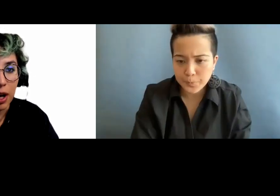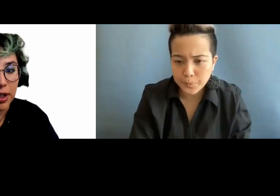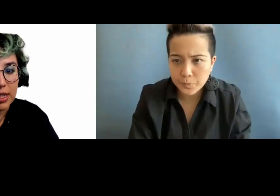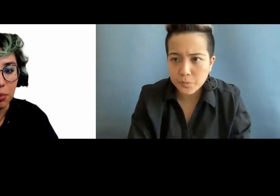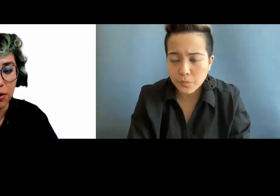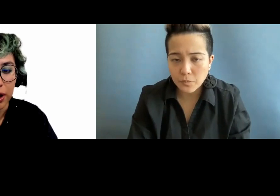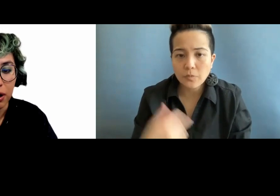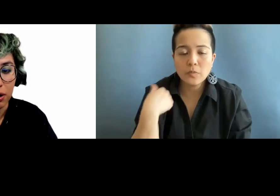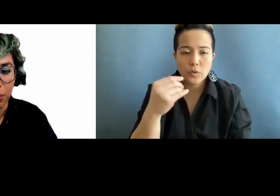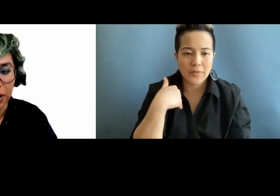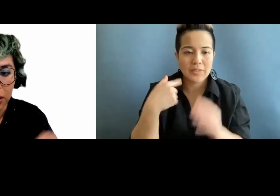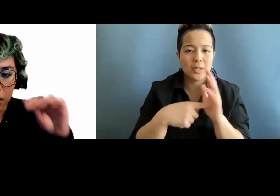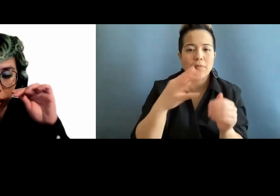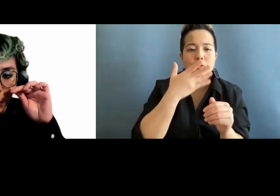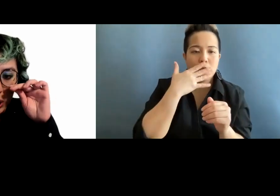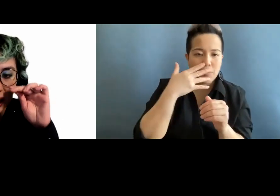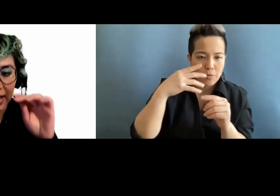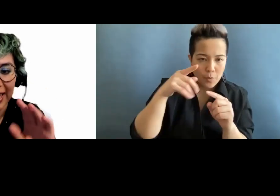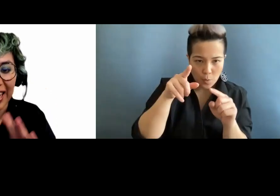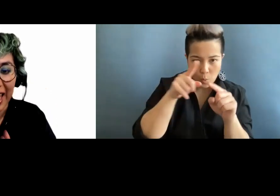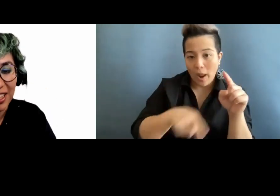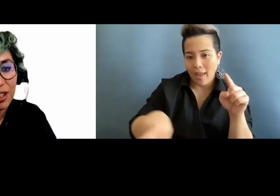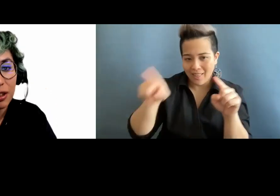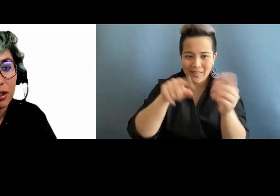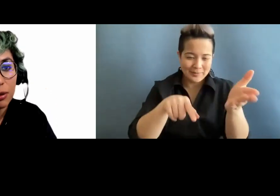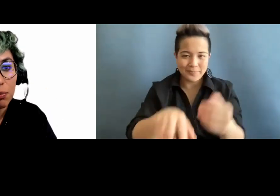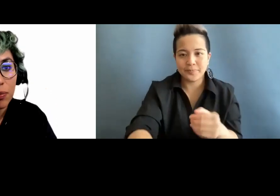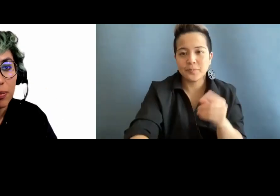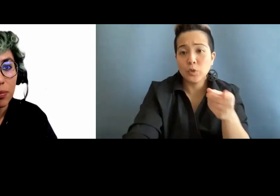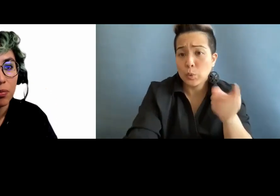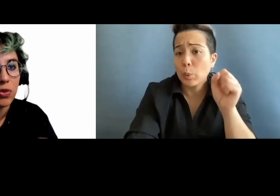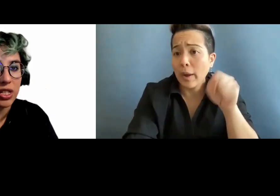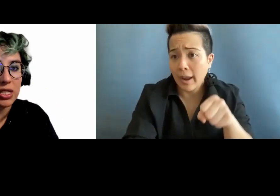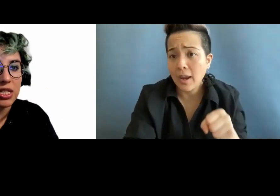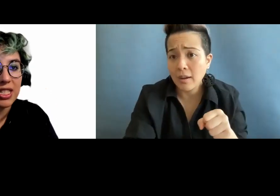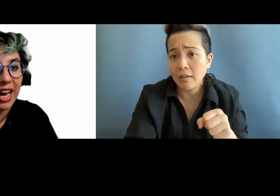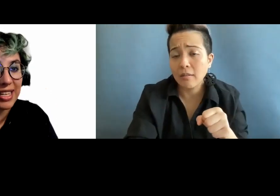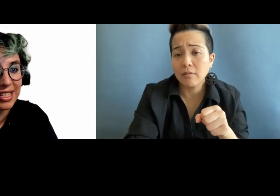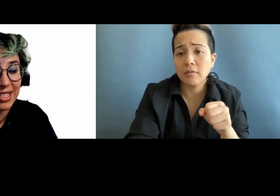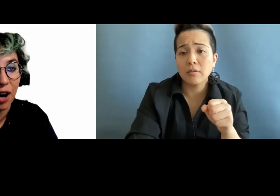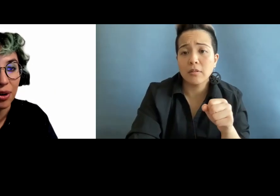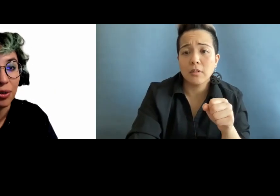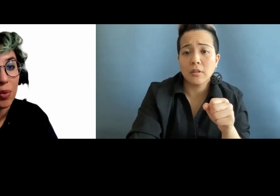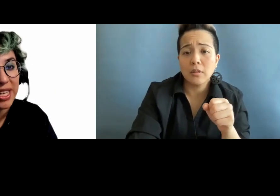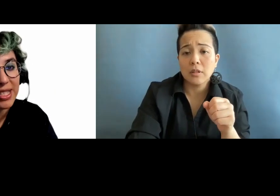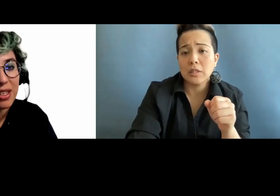have an example of a color wheel. You can just test this out in websites,